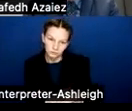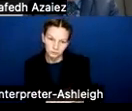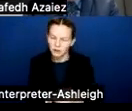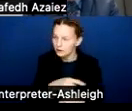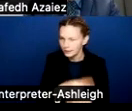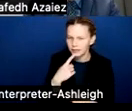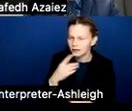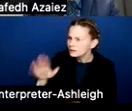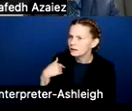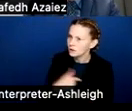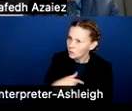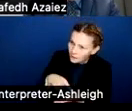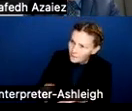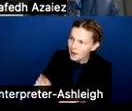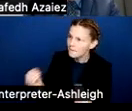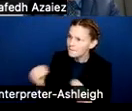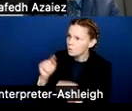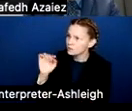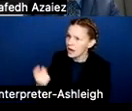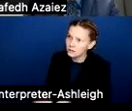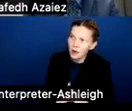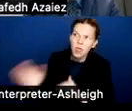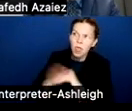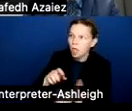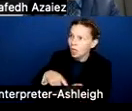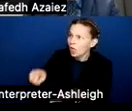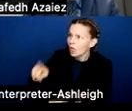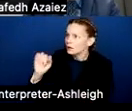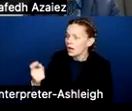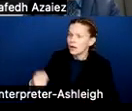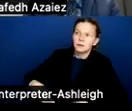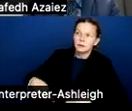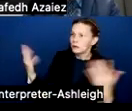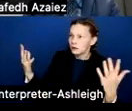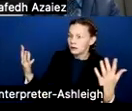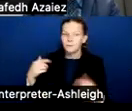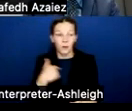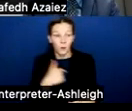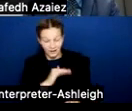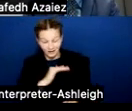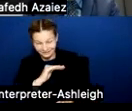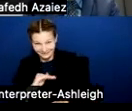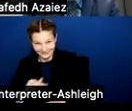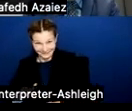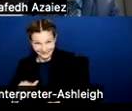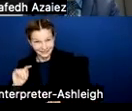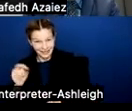And I know our taxpayers are paying more taxes despite us lowering the tax rate. I know because of the property values have been going up